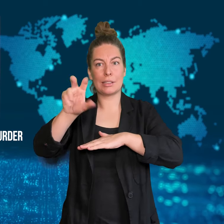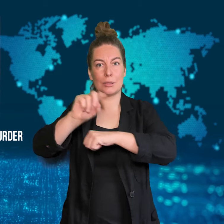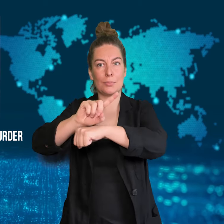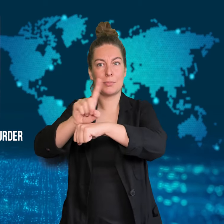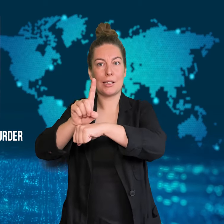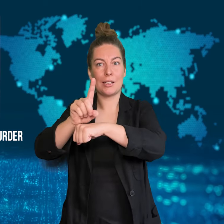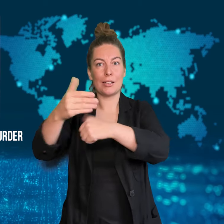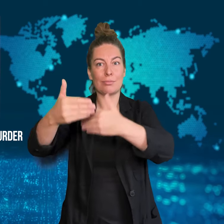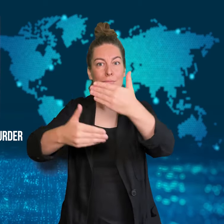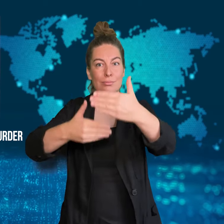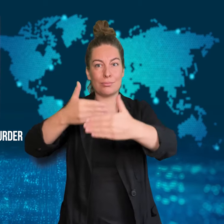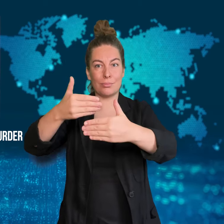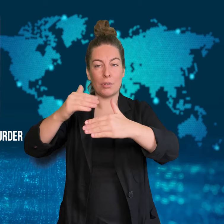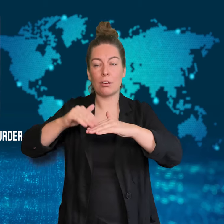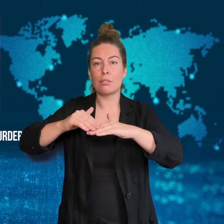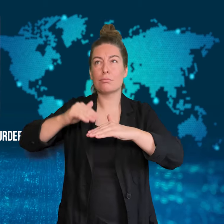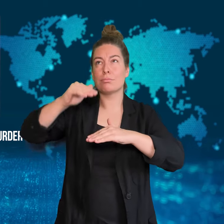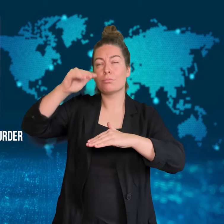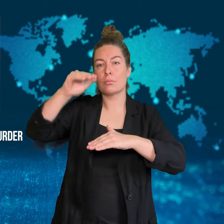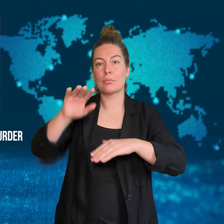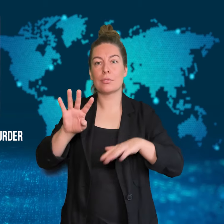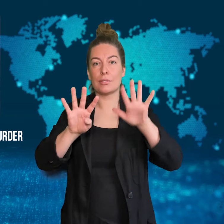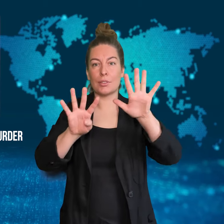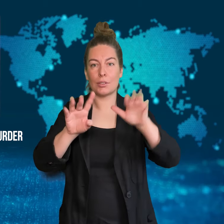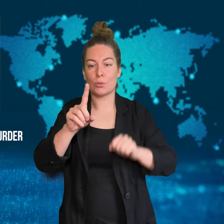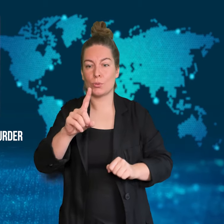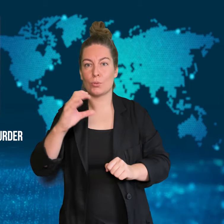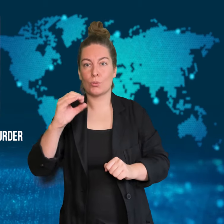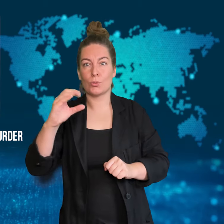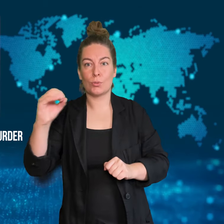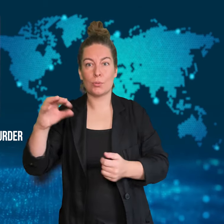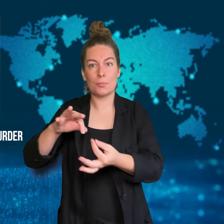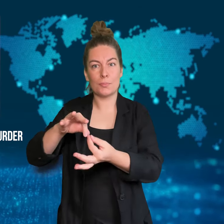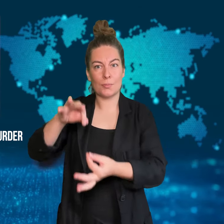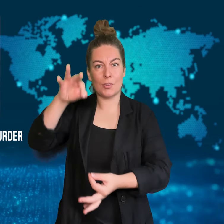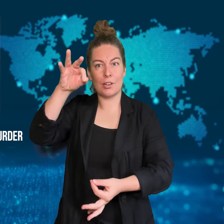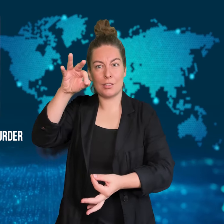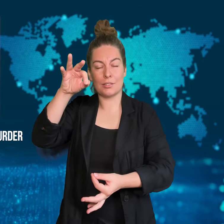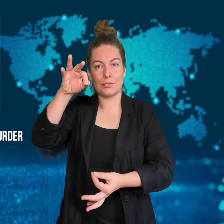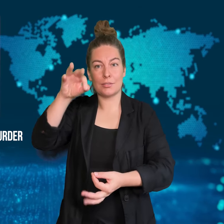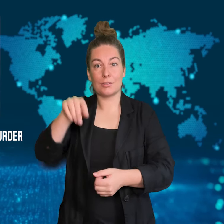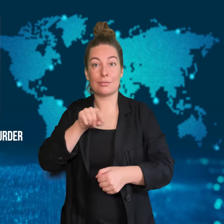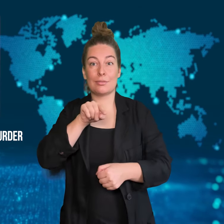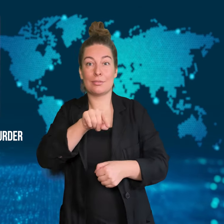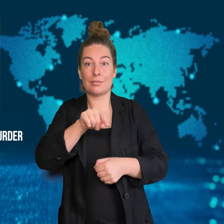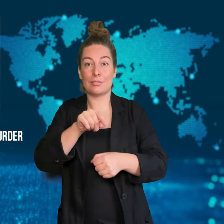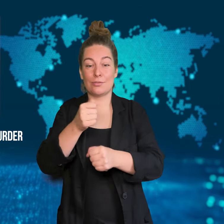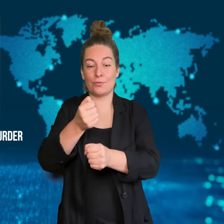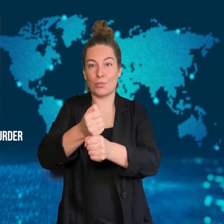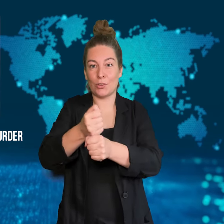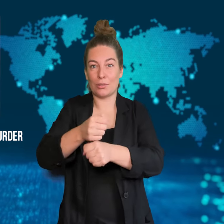It was approximately 9,100 meters in the air.